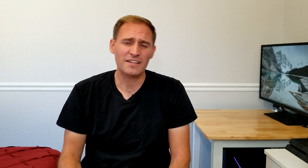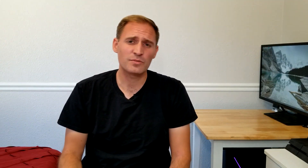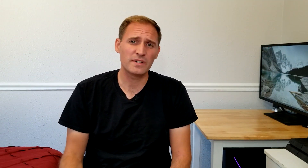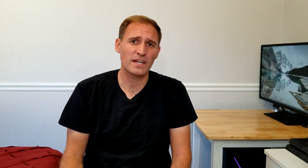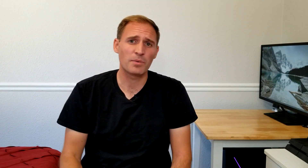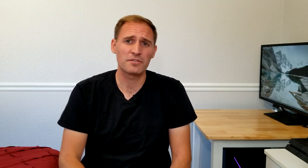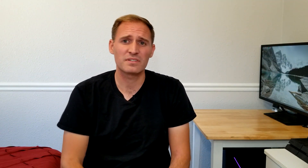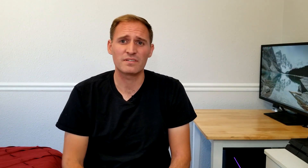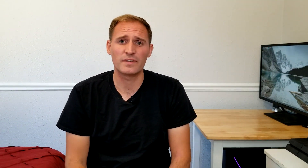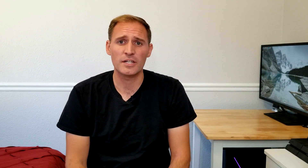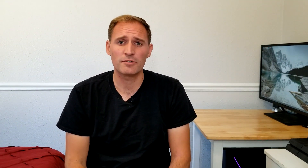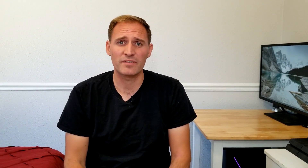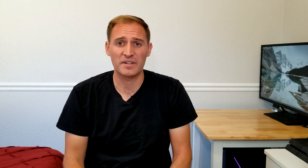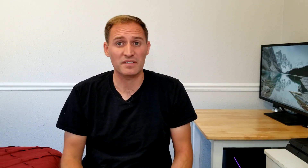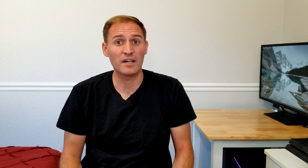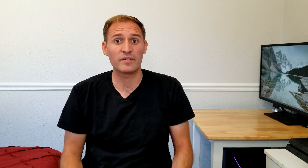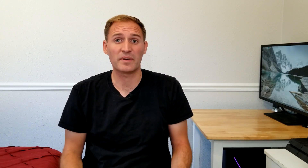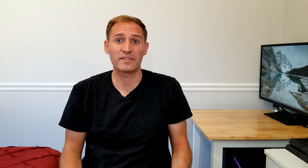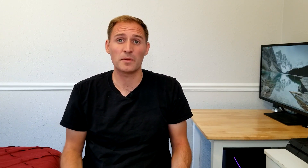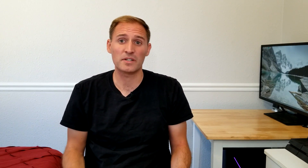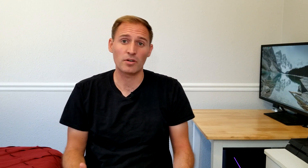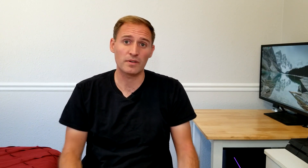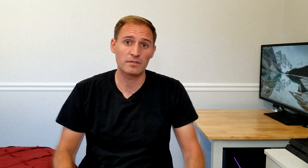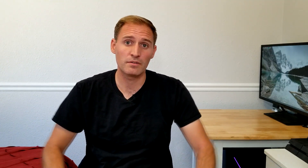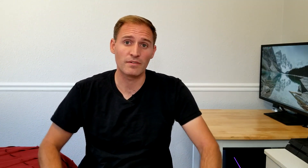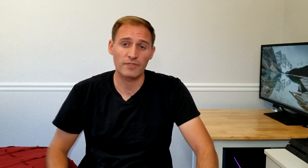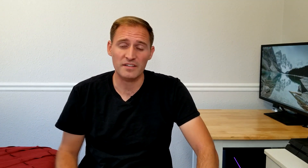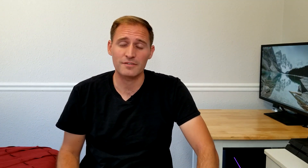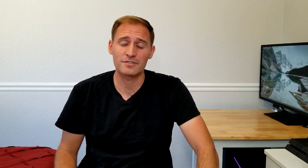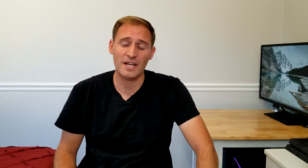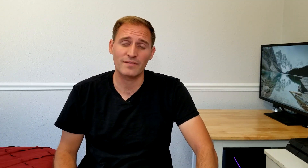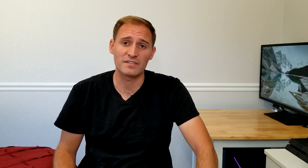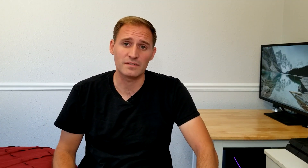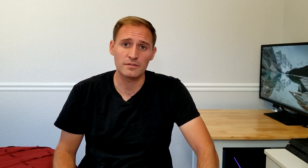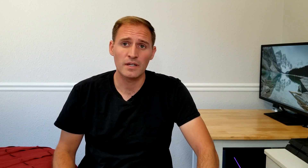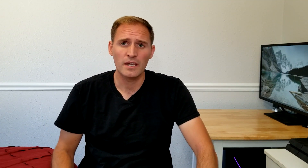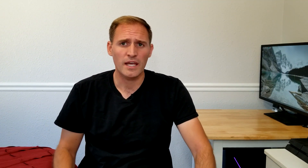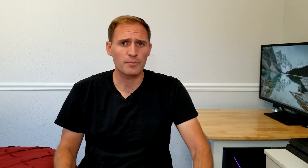Last week I posted a video of myself and my family going to the Fresno Chaffee Zoo, and